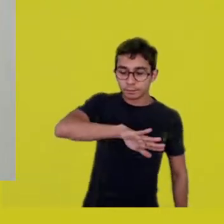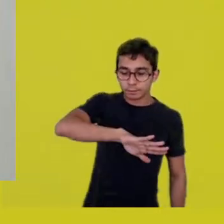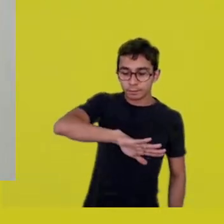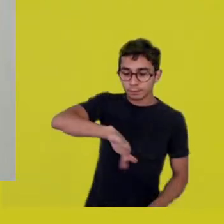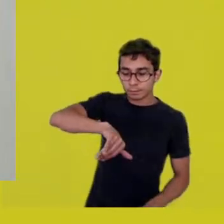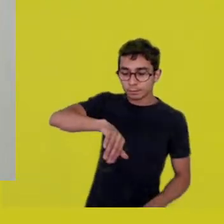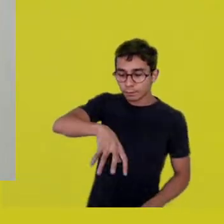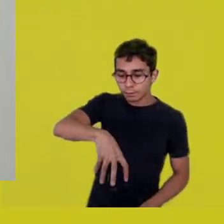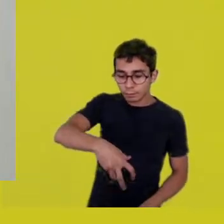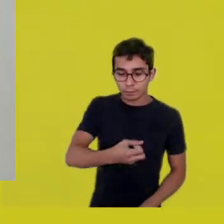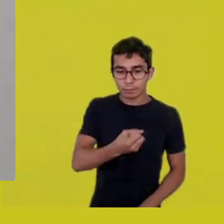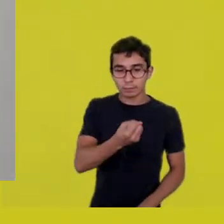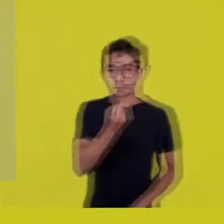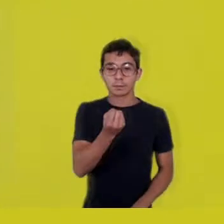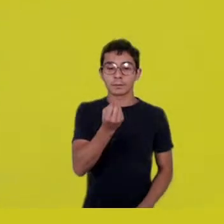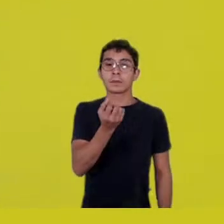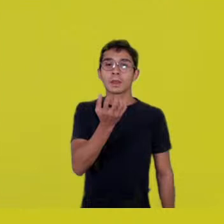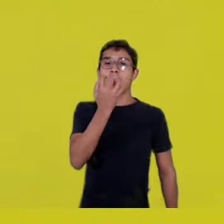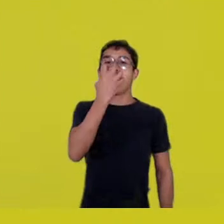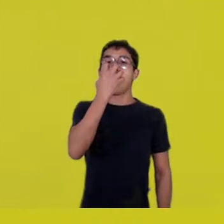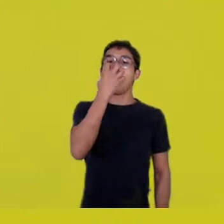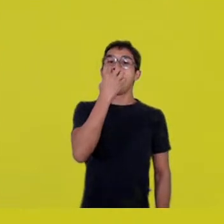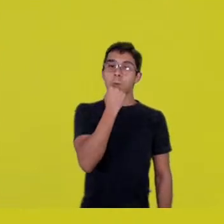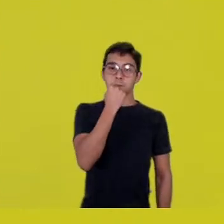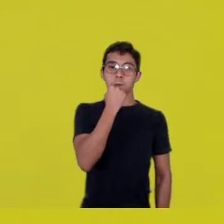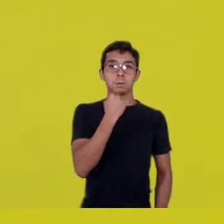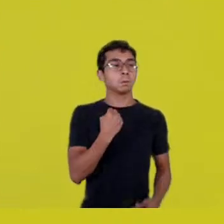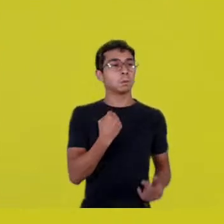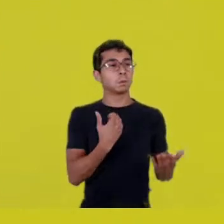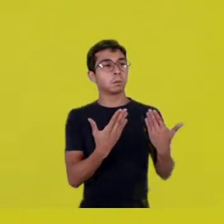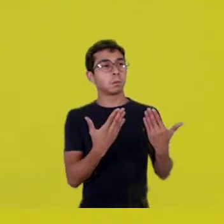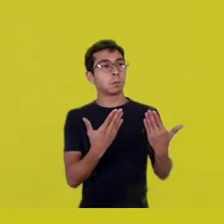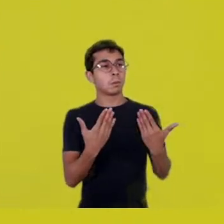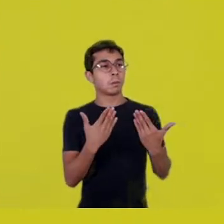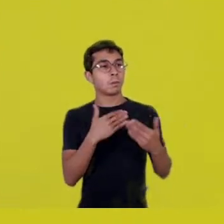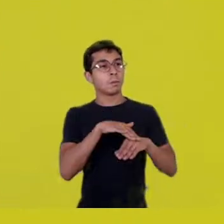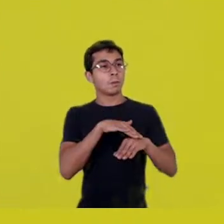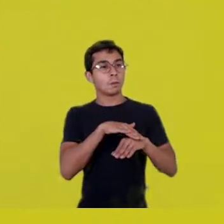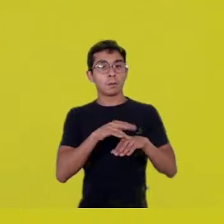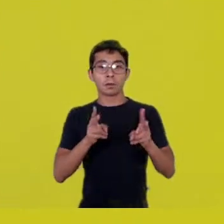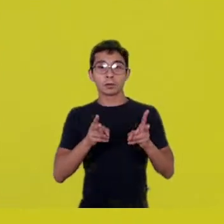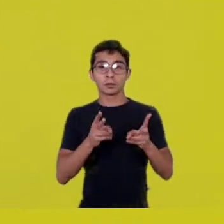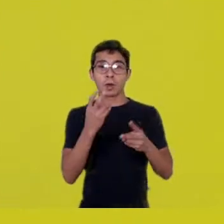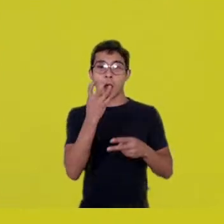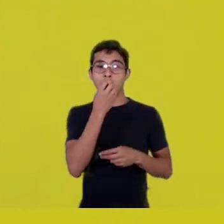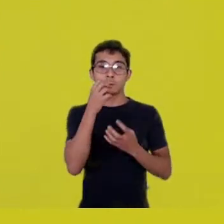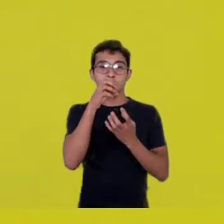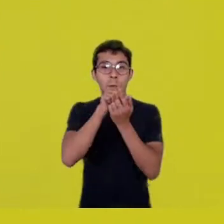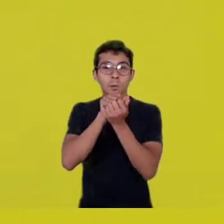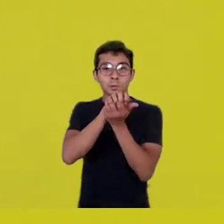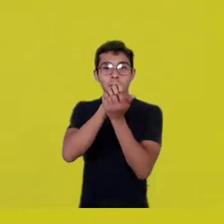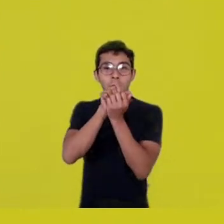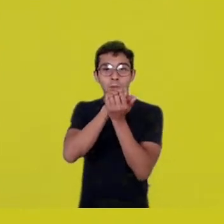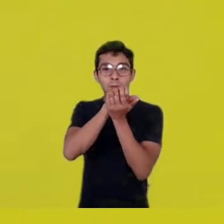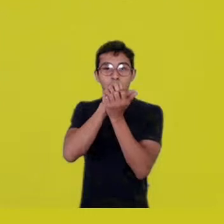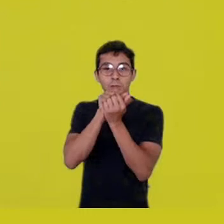put them in their mouths and go on talking, chewing the earth. As if they were eating corn on the cob,